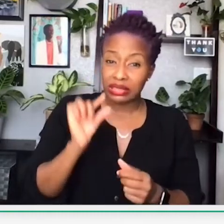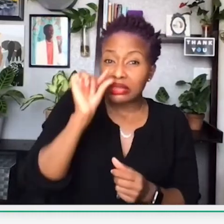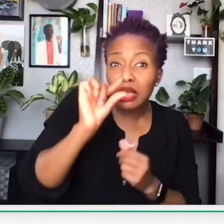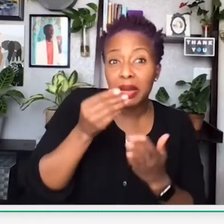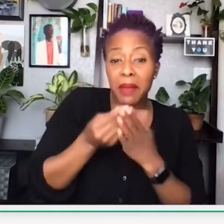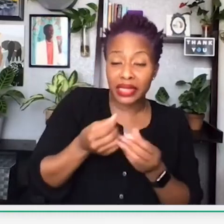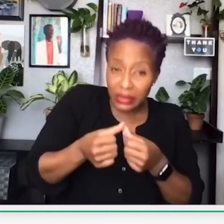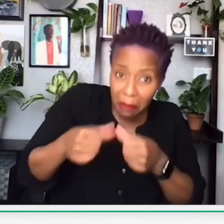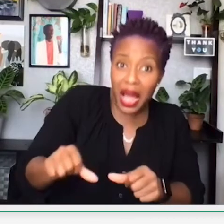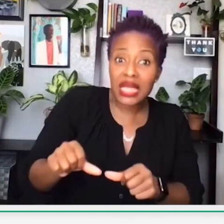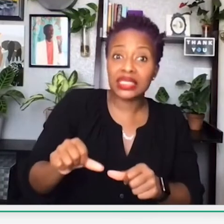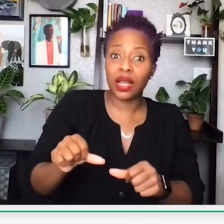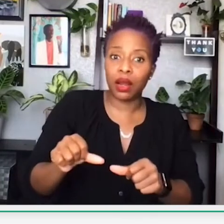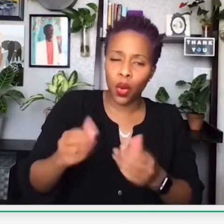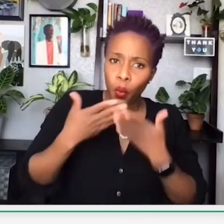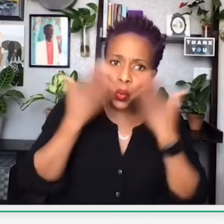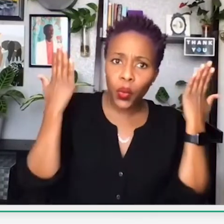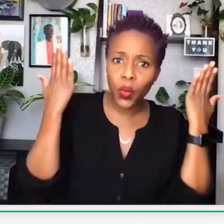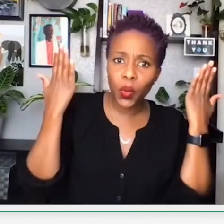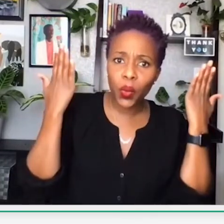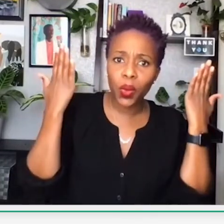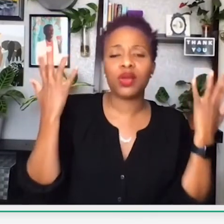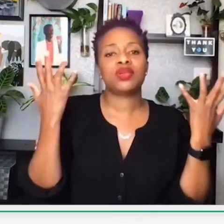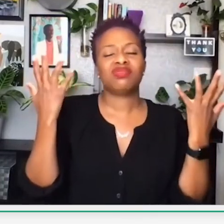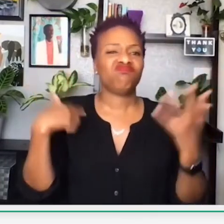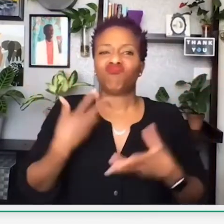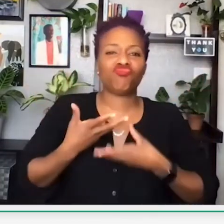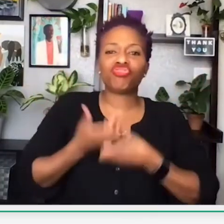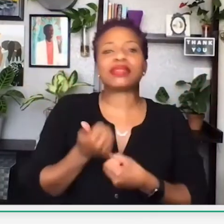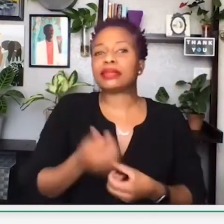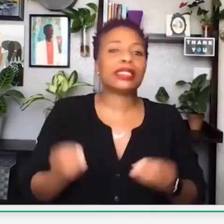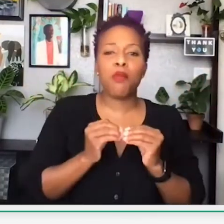They felt, you know, “That's my money. I worked hard for just a little bit of money.